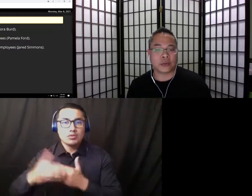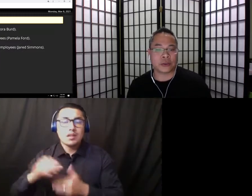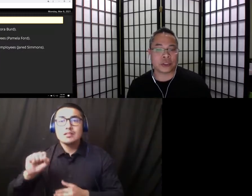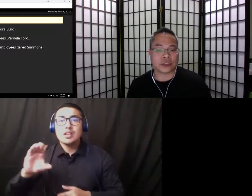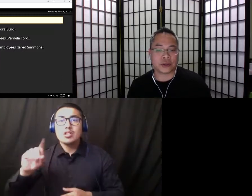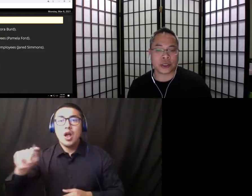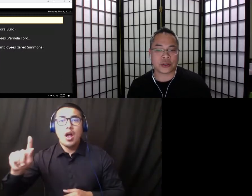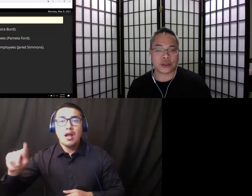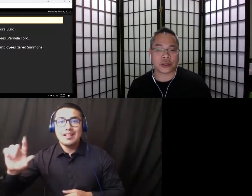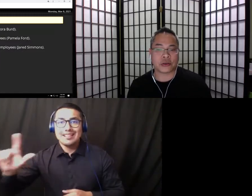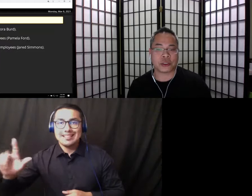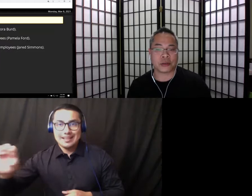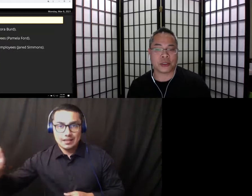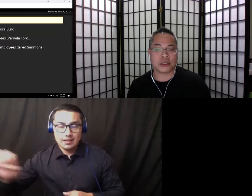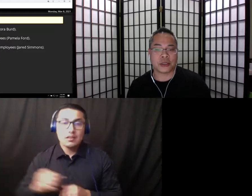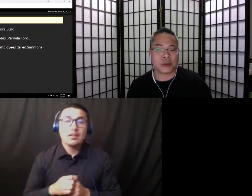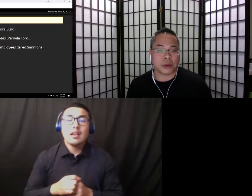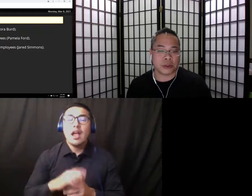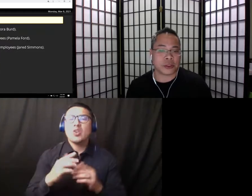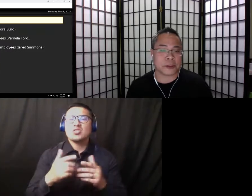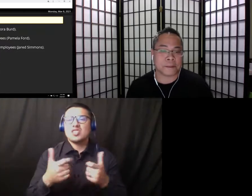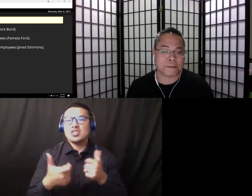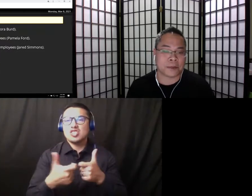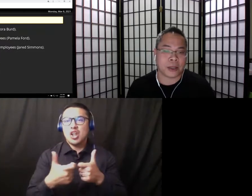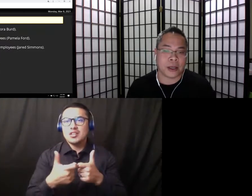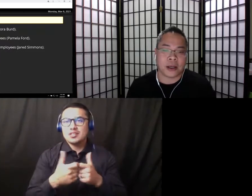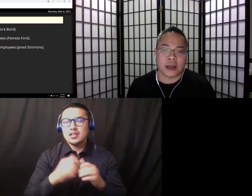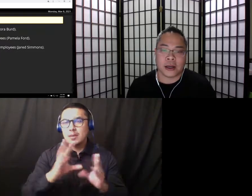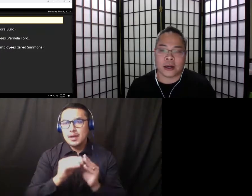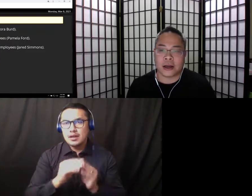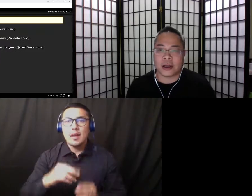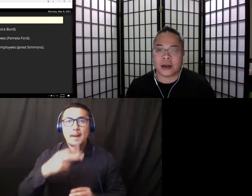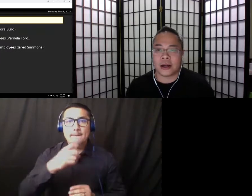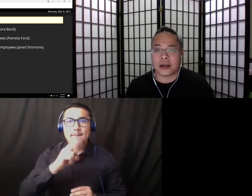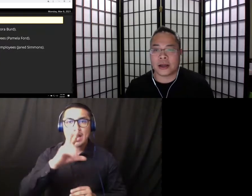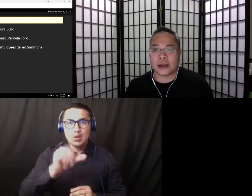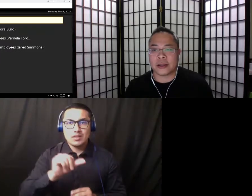Distance Education Technology Committees Perry Jehlicka.